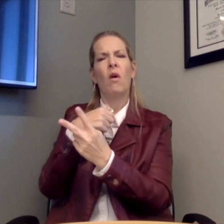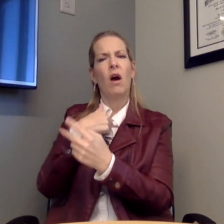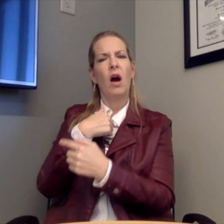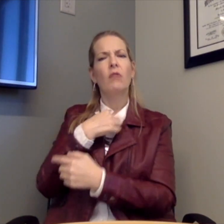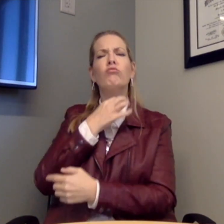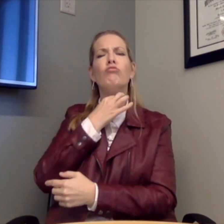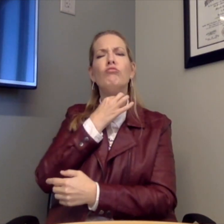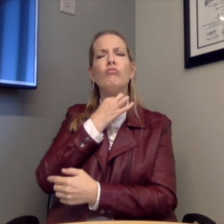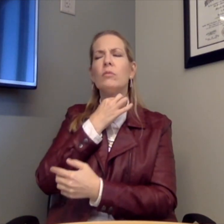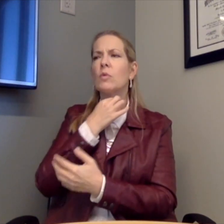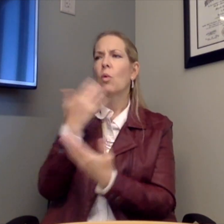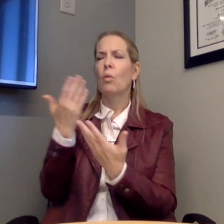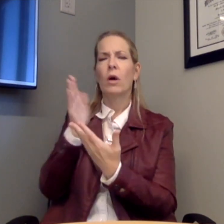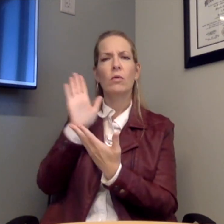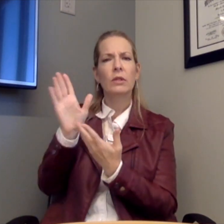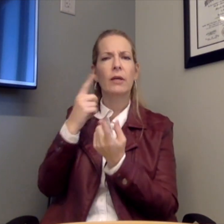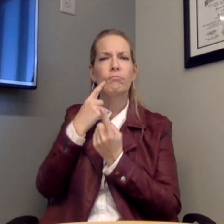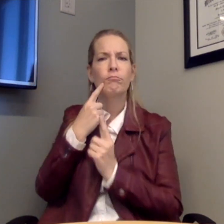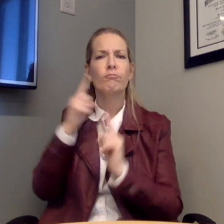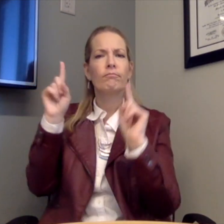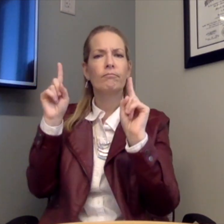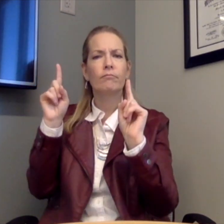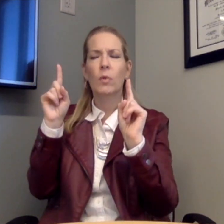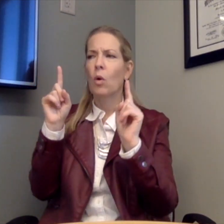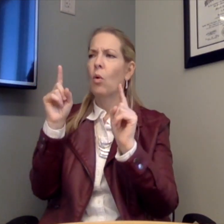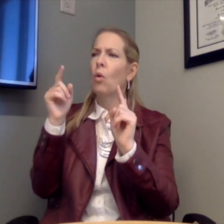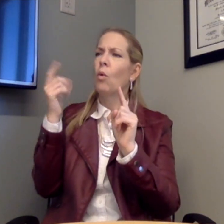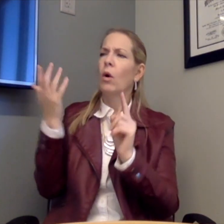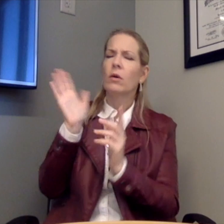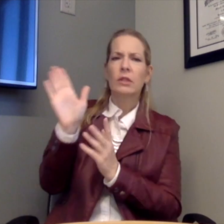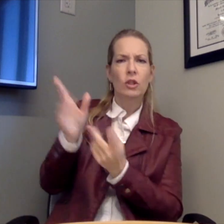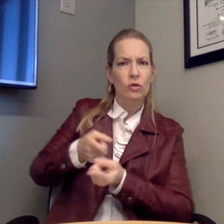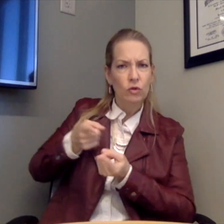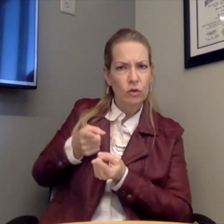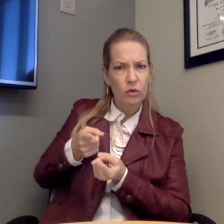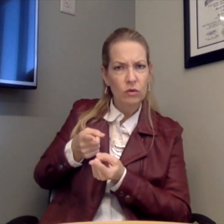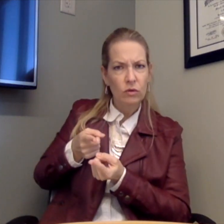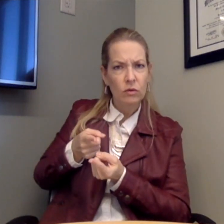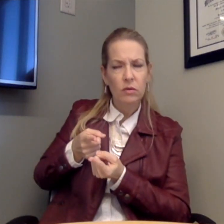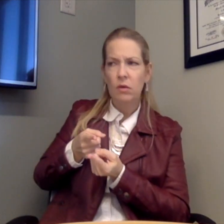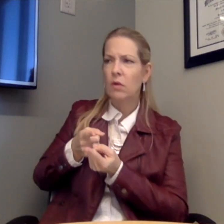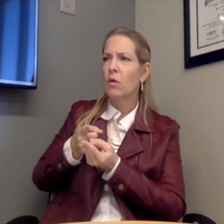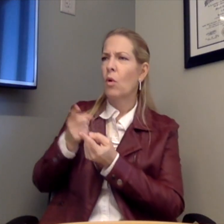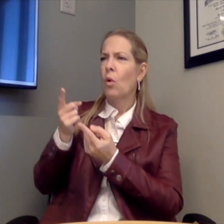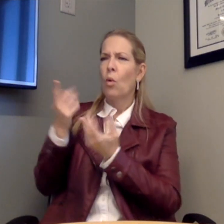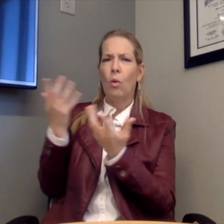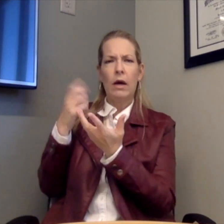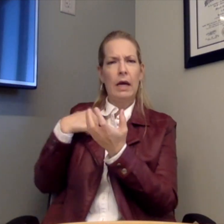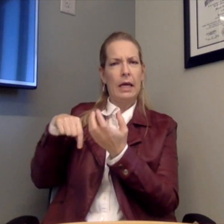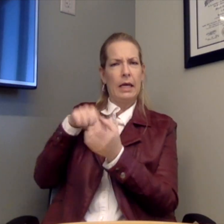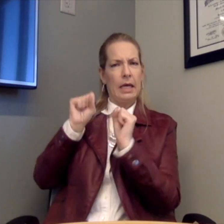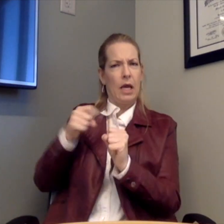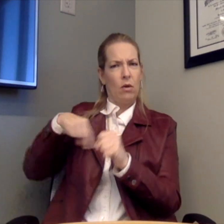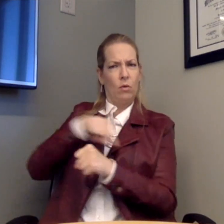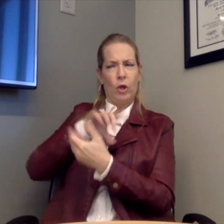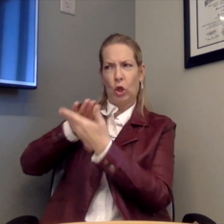I was curious. What are their successes? What are their struggles? What can we